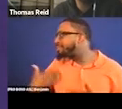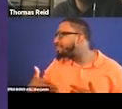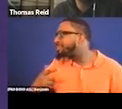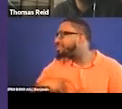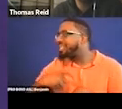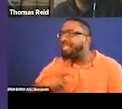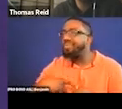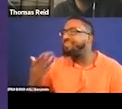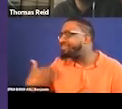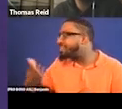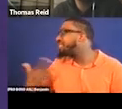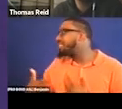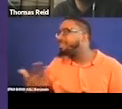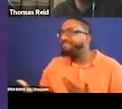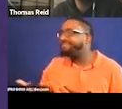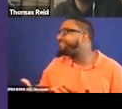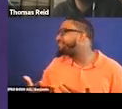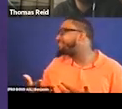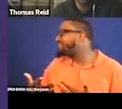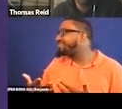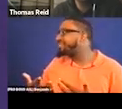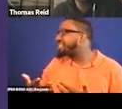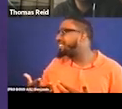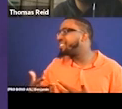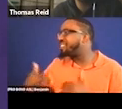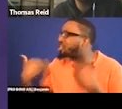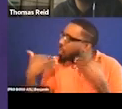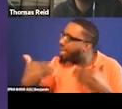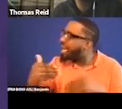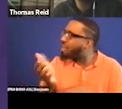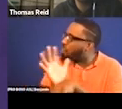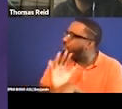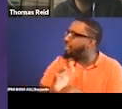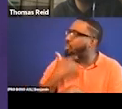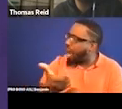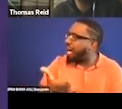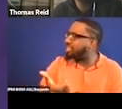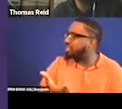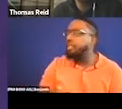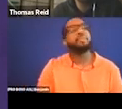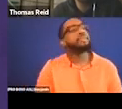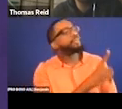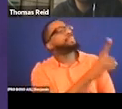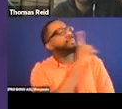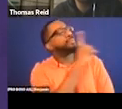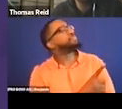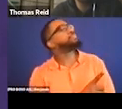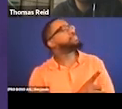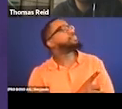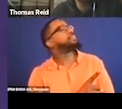grown and they feel real comfortable in telling me to be quiet because we're going to watch something that you can enjoy too, daddy. Okay.